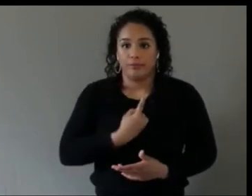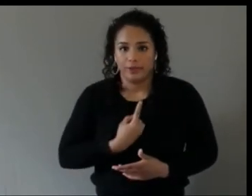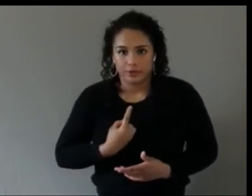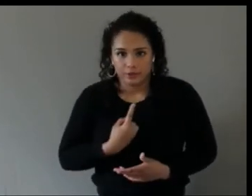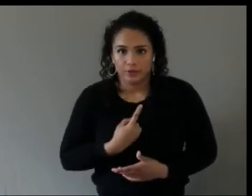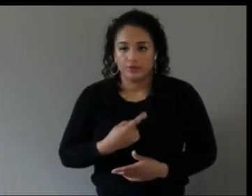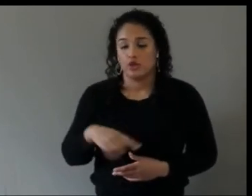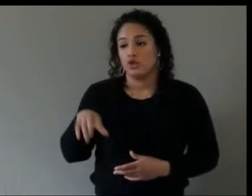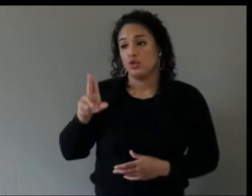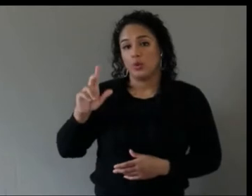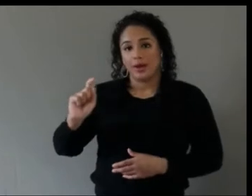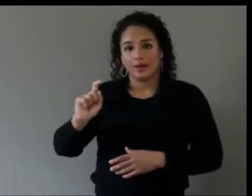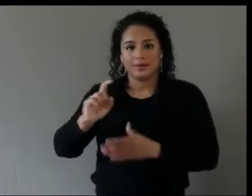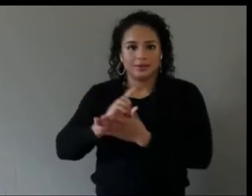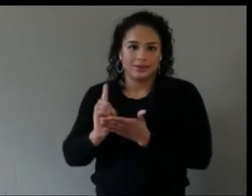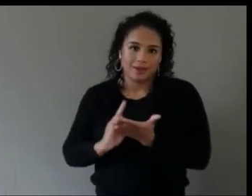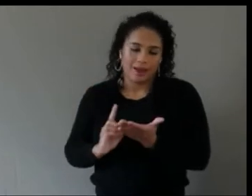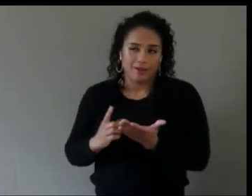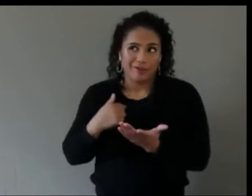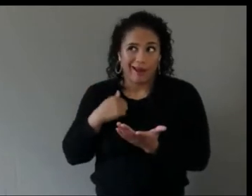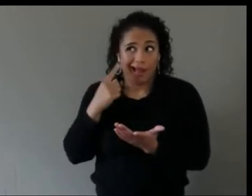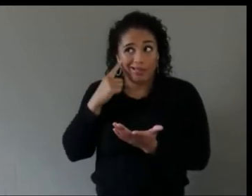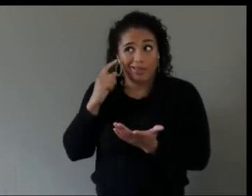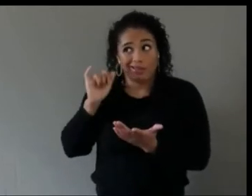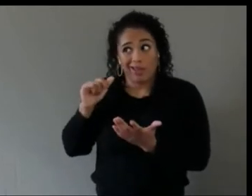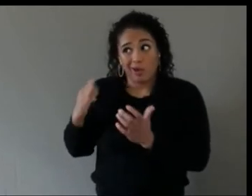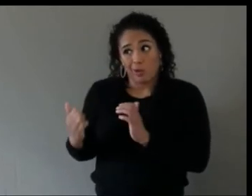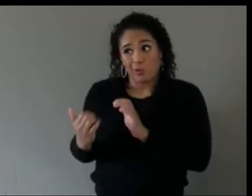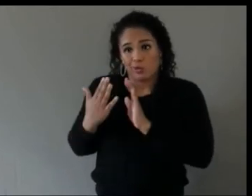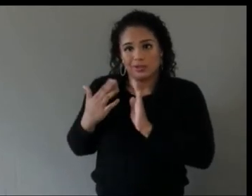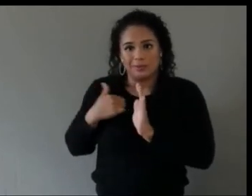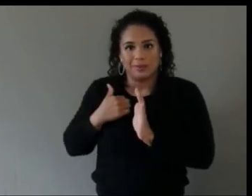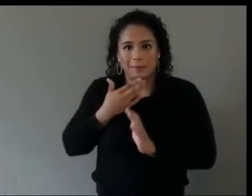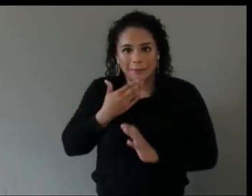from that as a best experience in that regards.